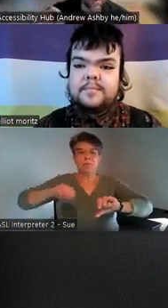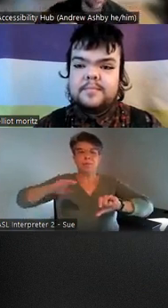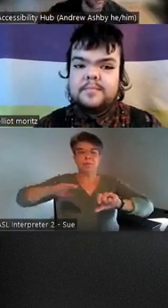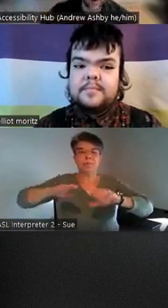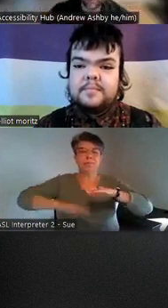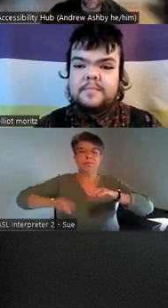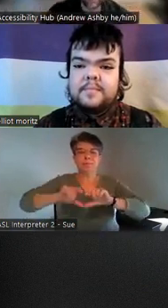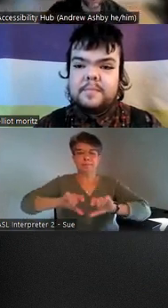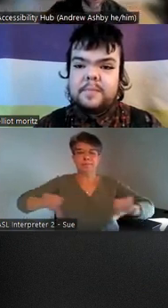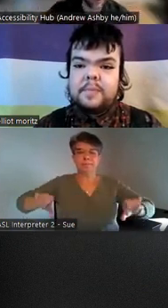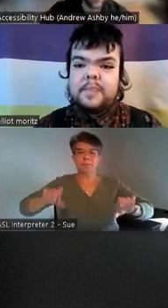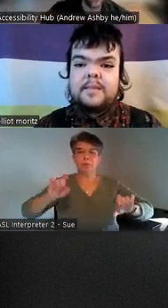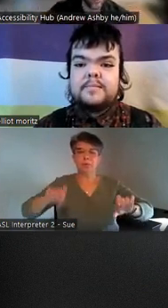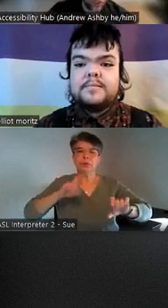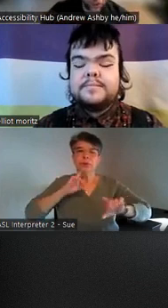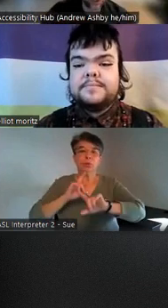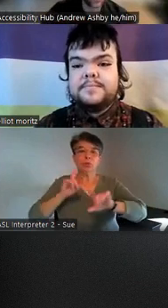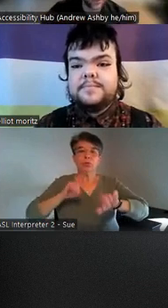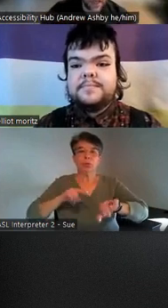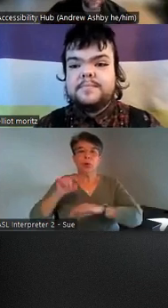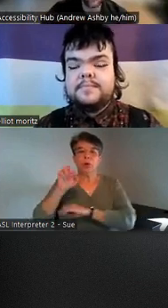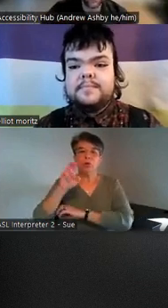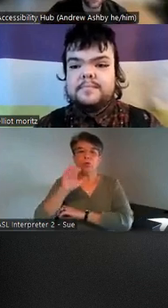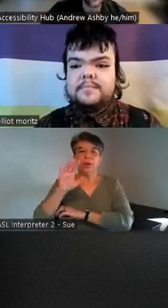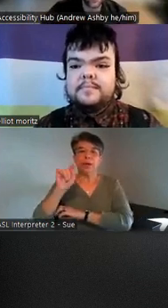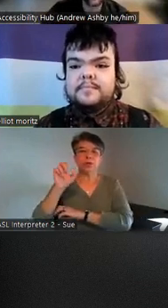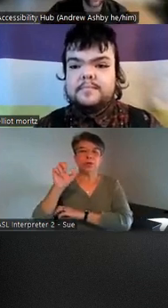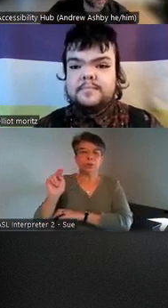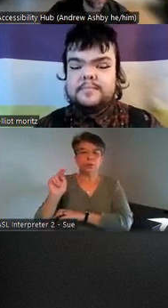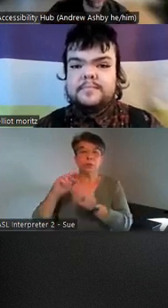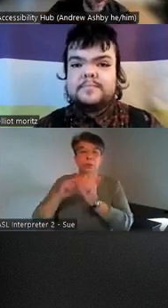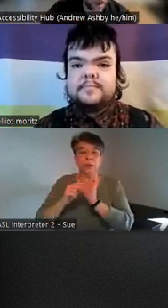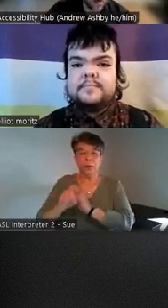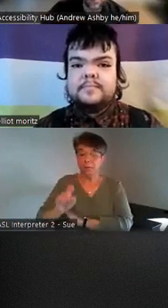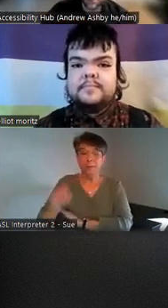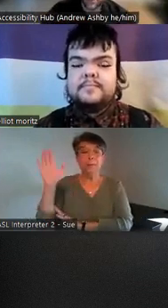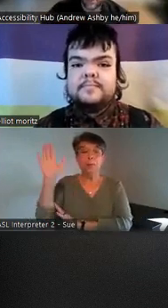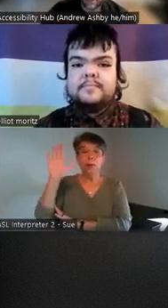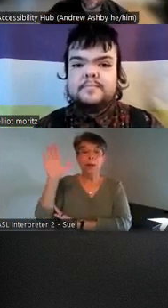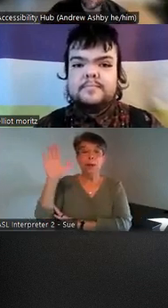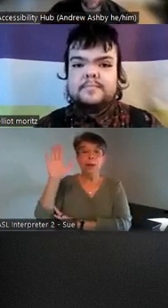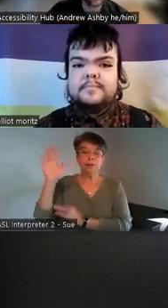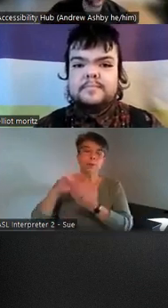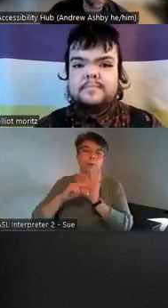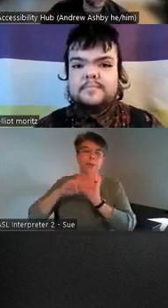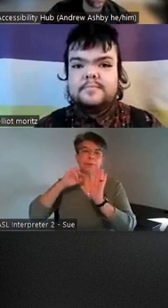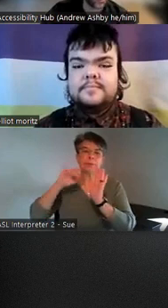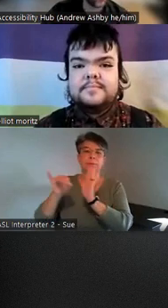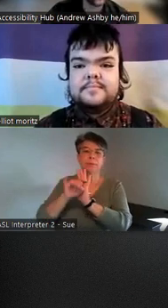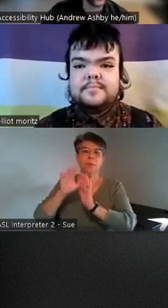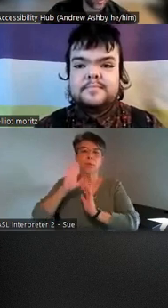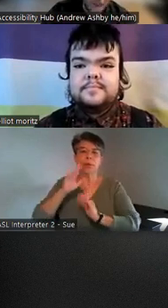across the bottom of your screen should have the raise hand function there um you can also use the